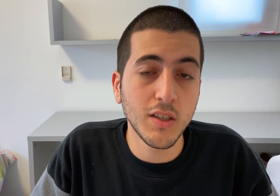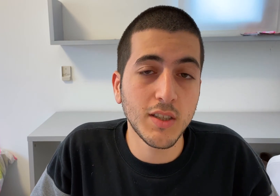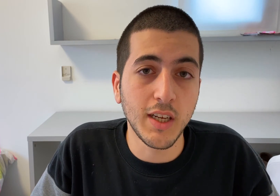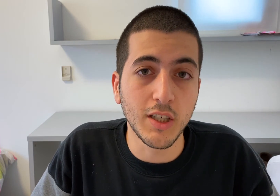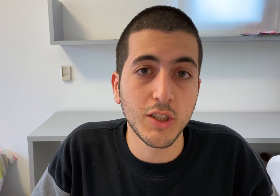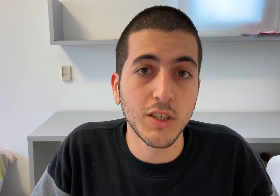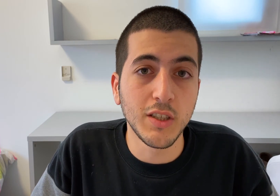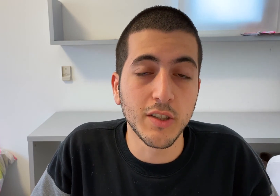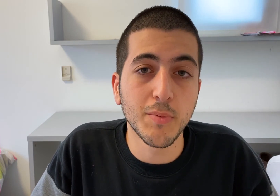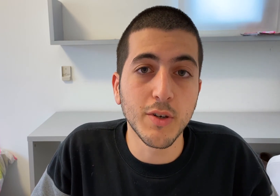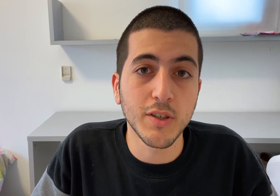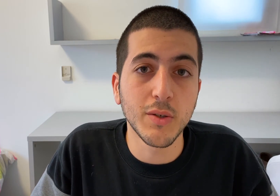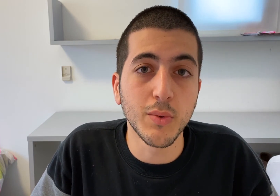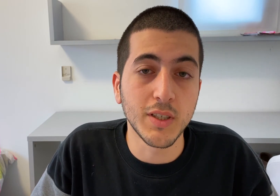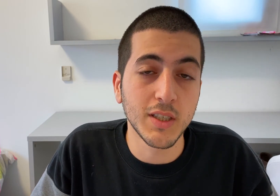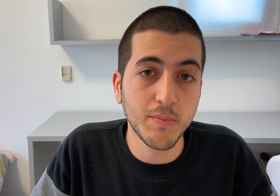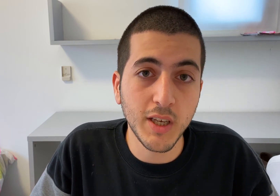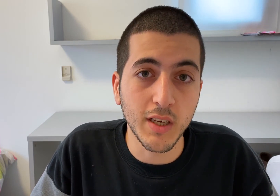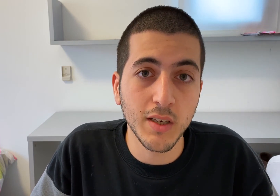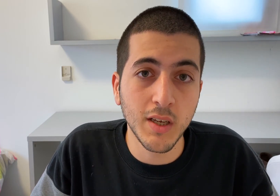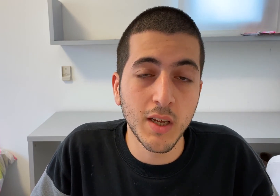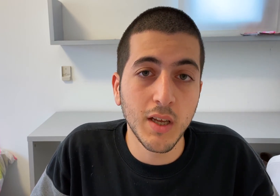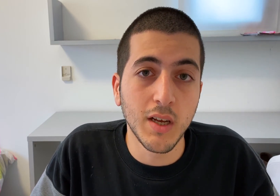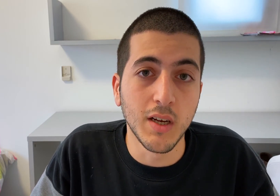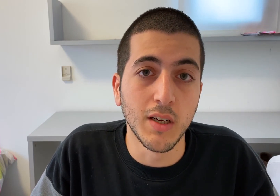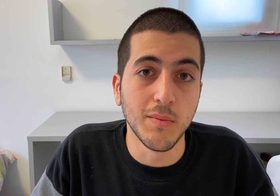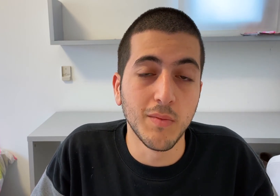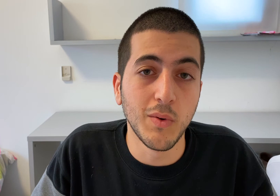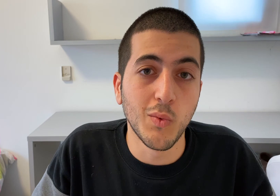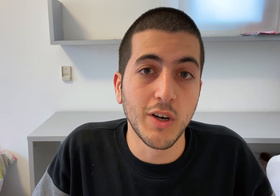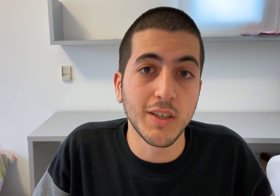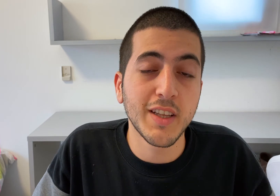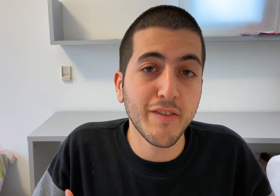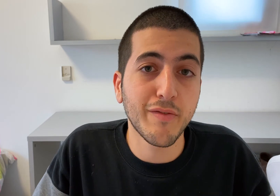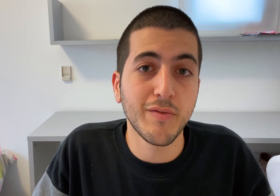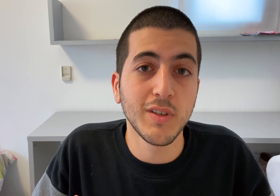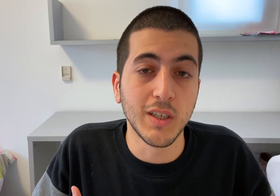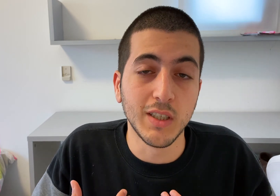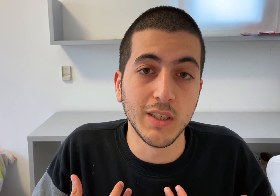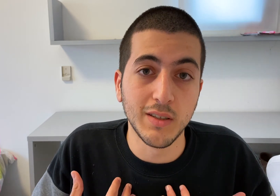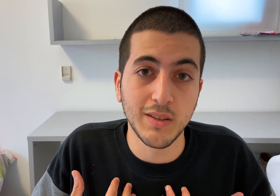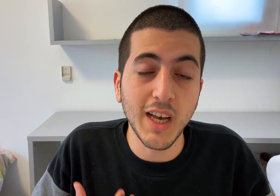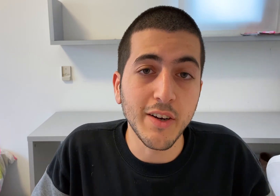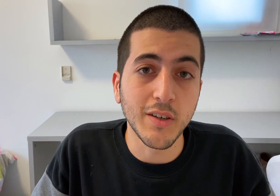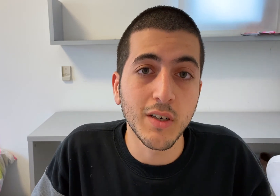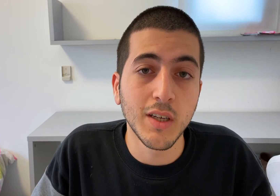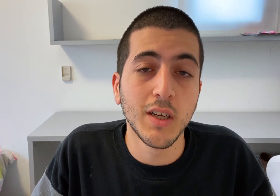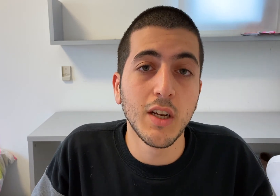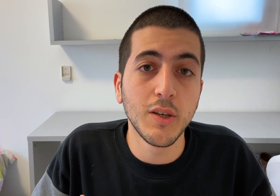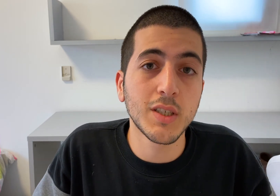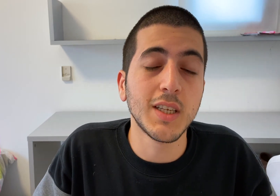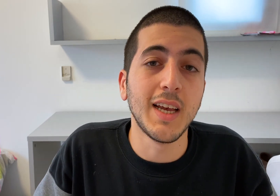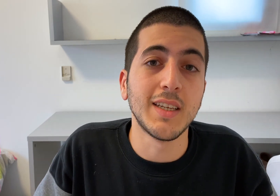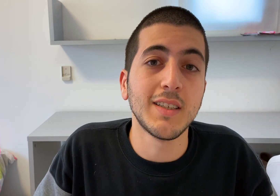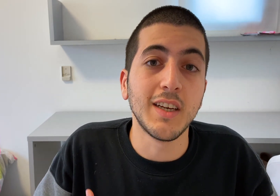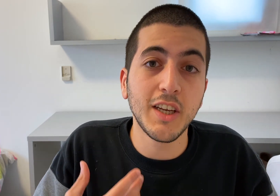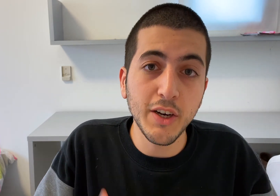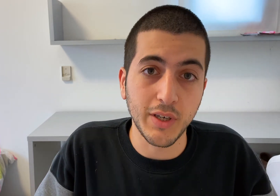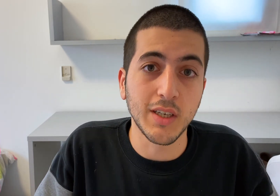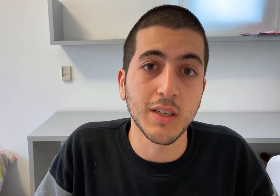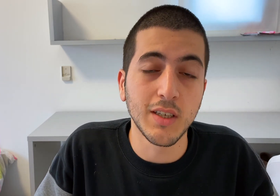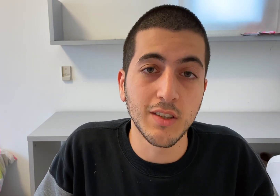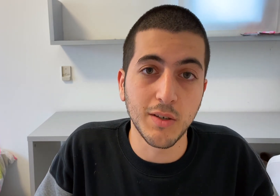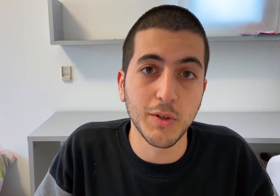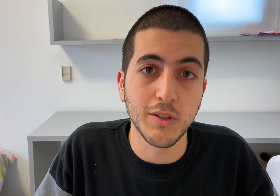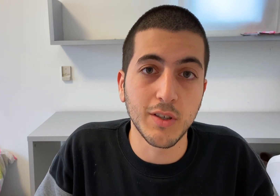stage near the person who is speaking, where the deaf signer looks at a hearing interpreter